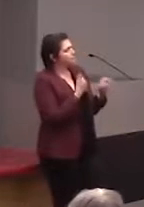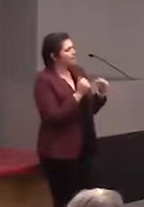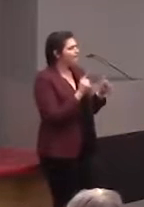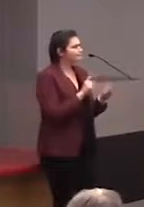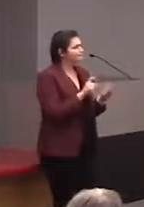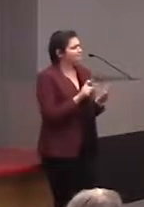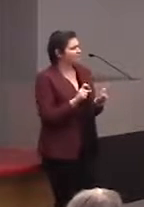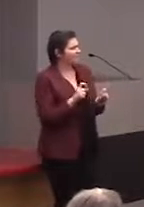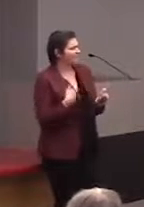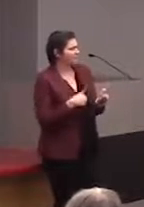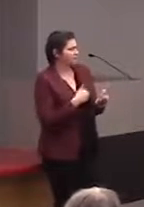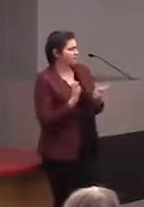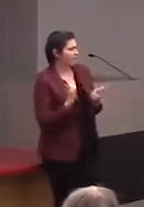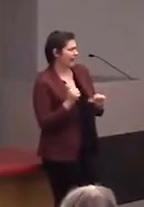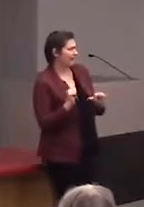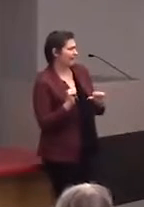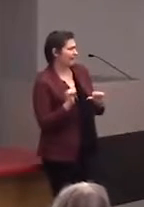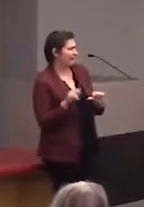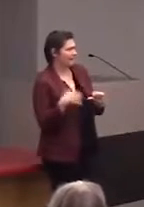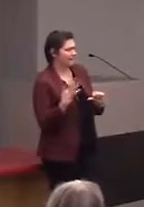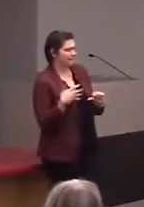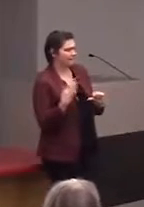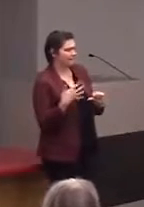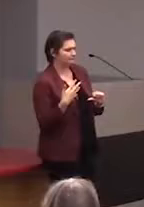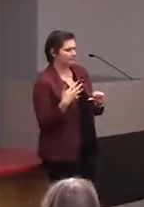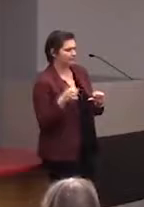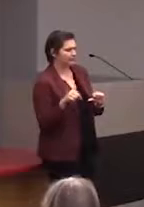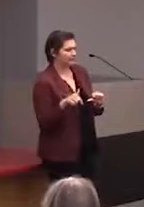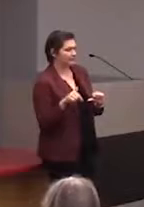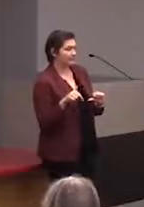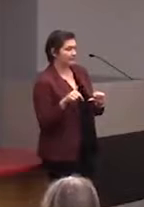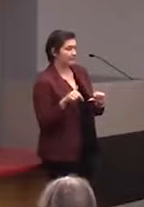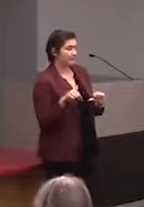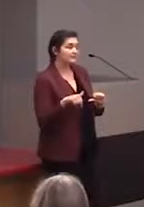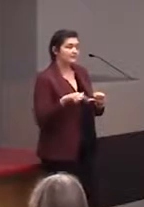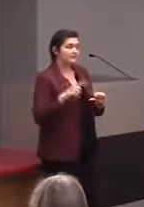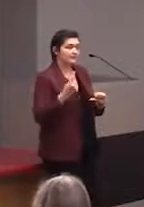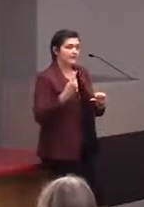I think we've tried like a... This is actually something that my collaborator,